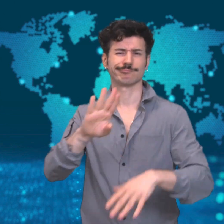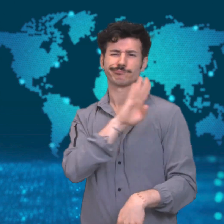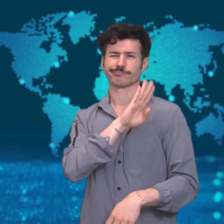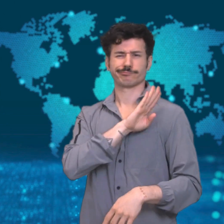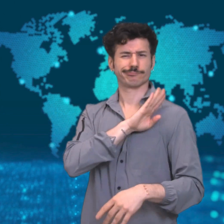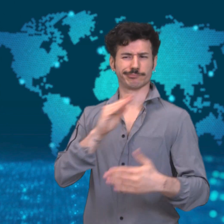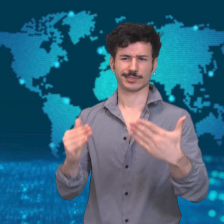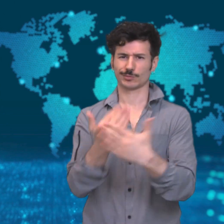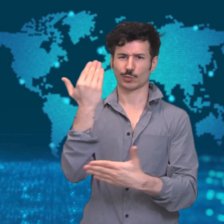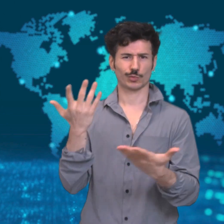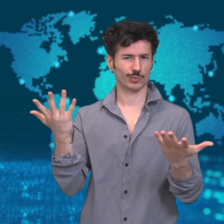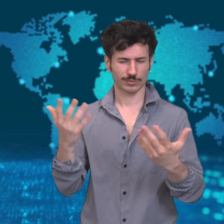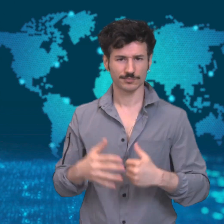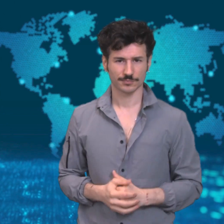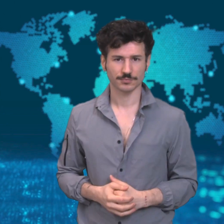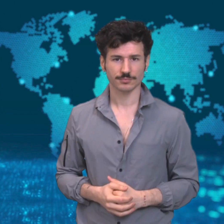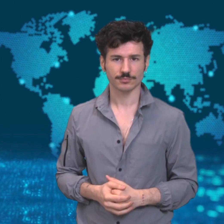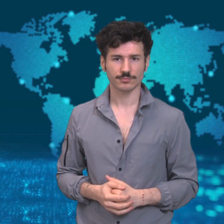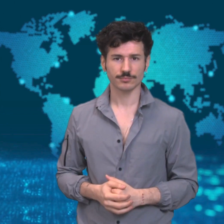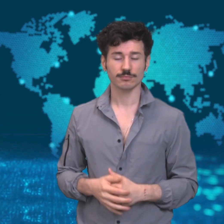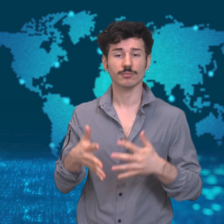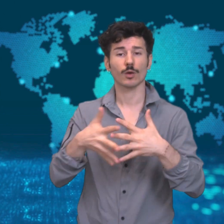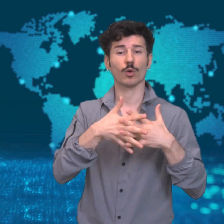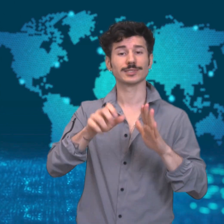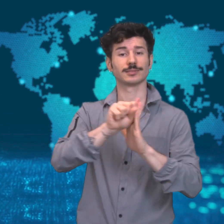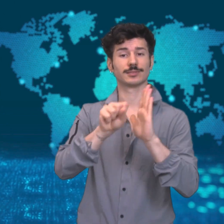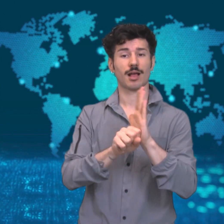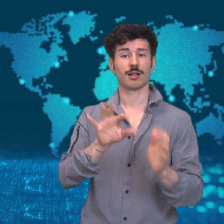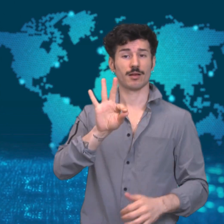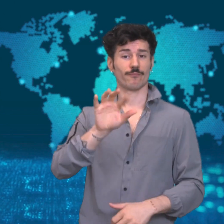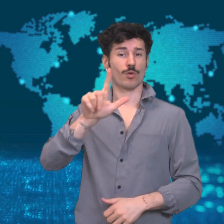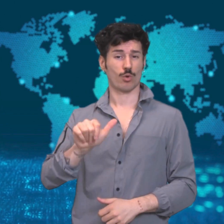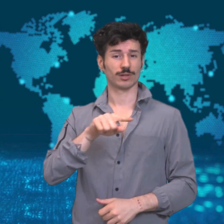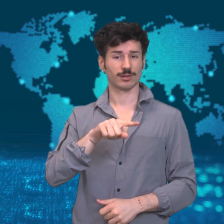deadlier new waves if reopened.